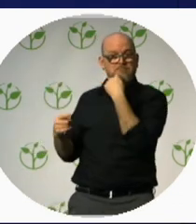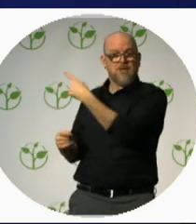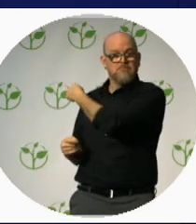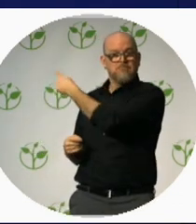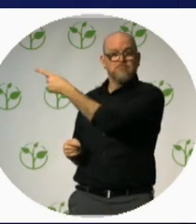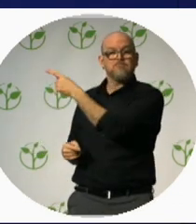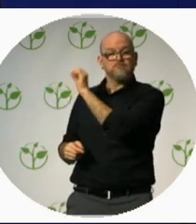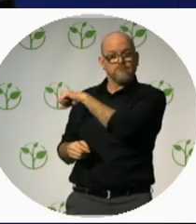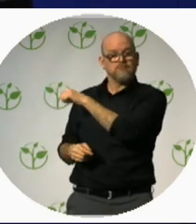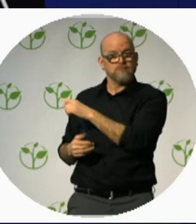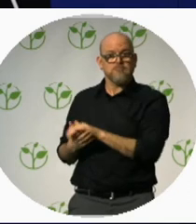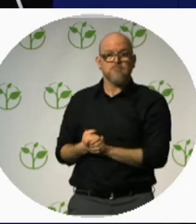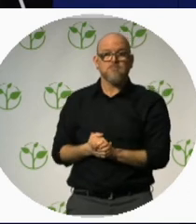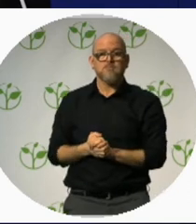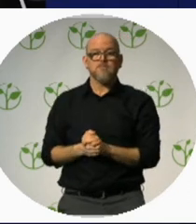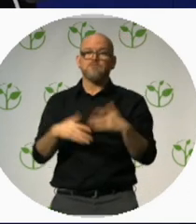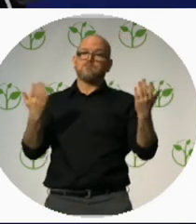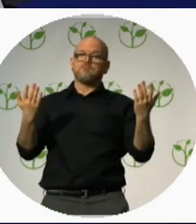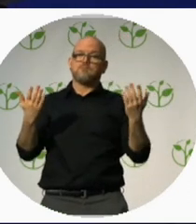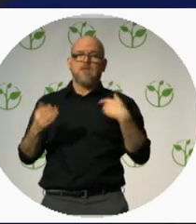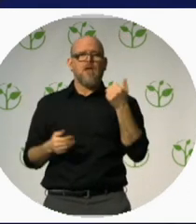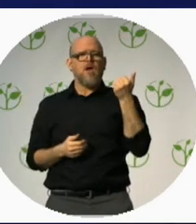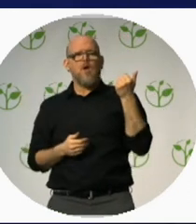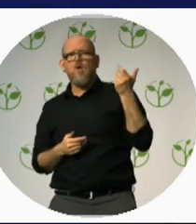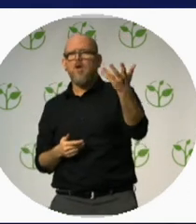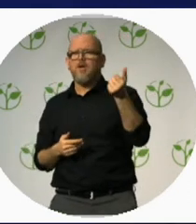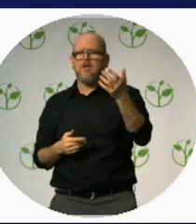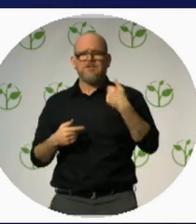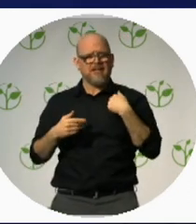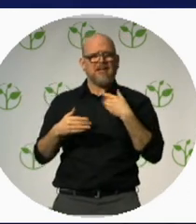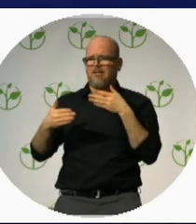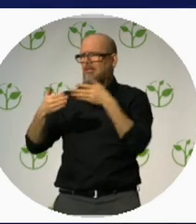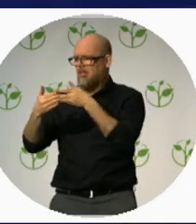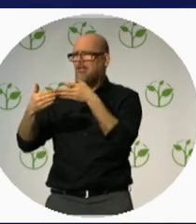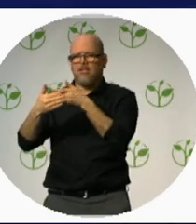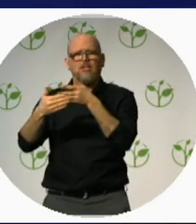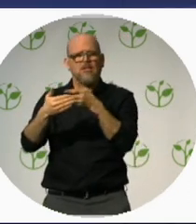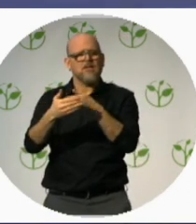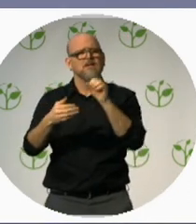It’s not like somebody comes and all of a sudden you can do everything.